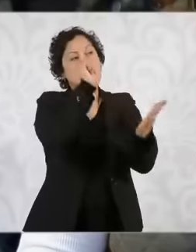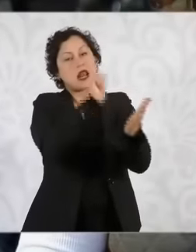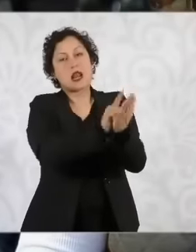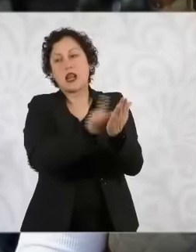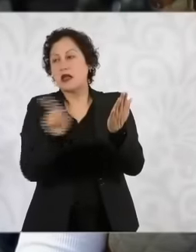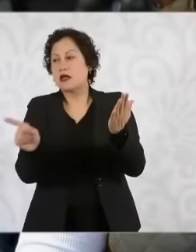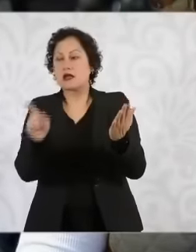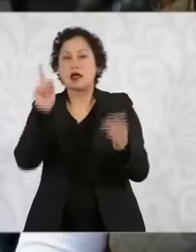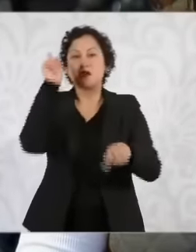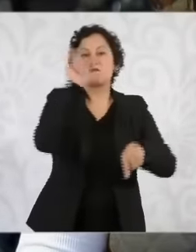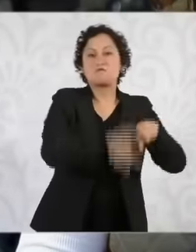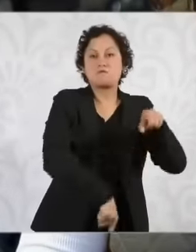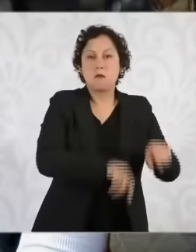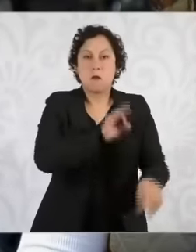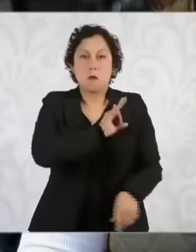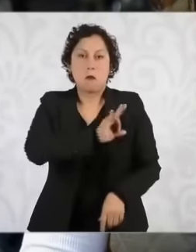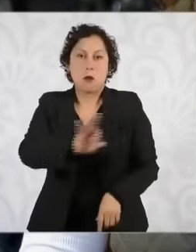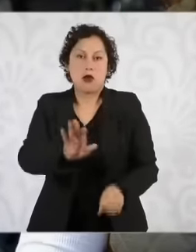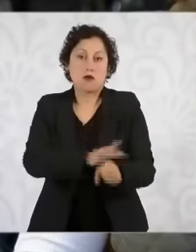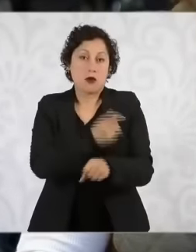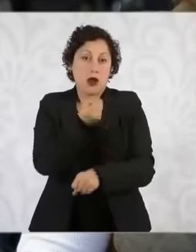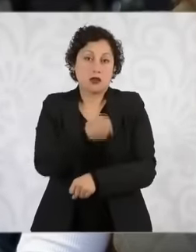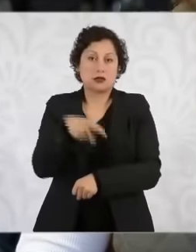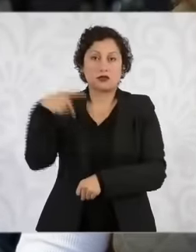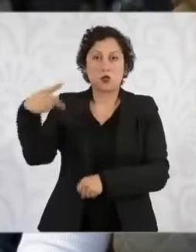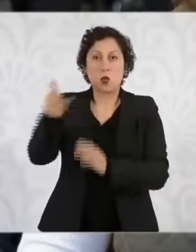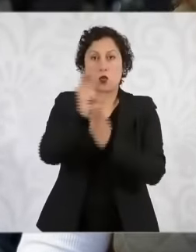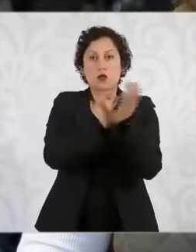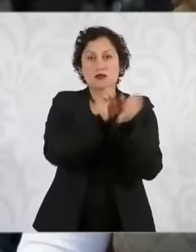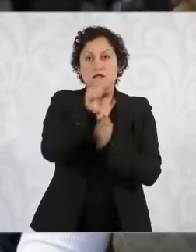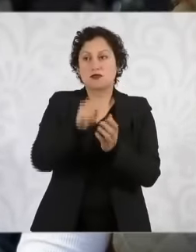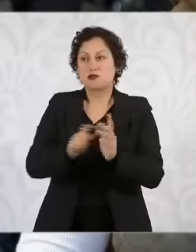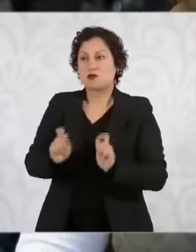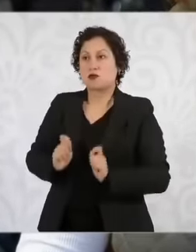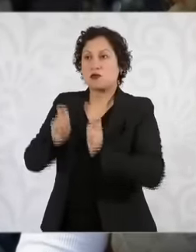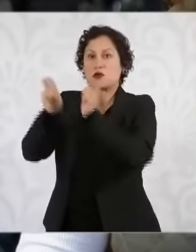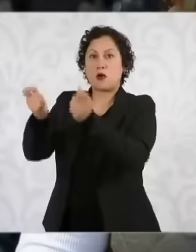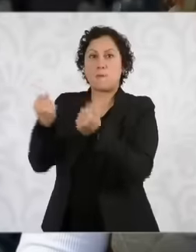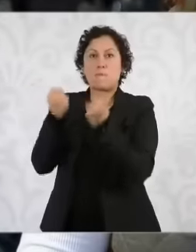it is an exclusive power. of the judicial power here Yes, it would be good if the